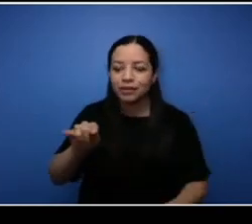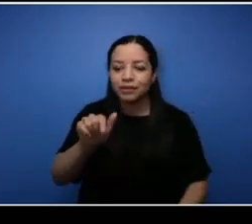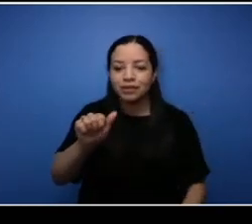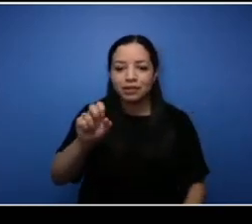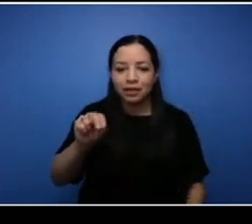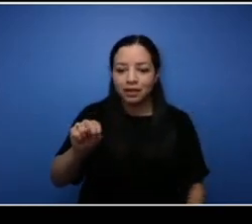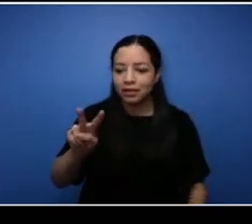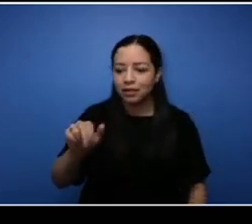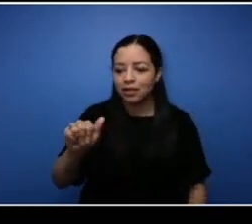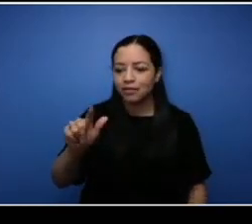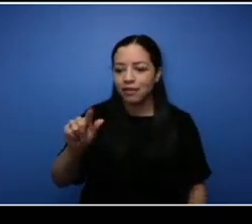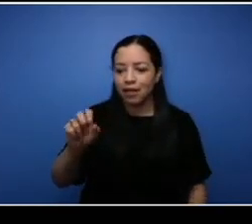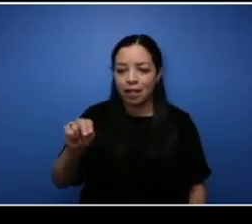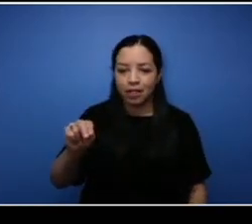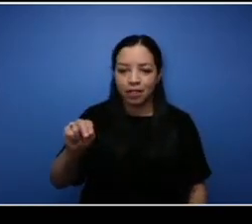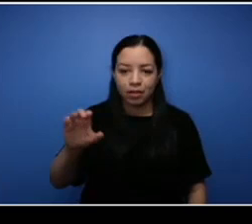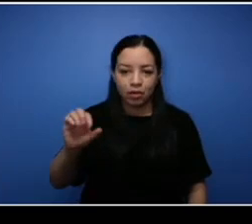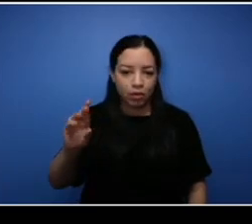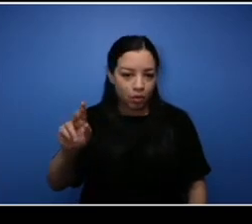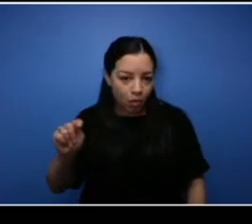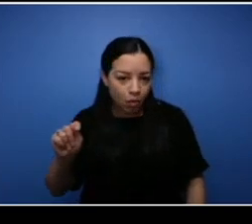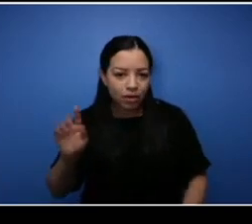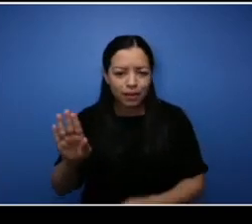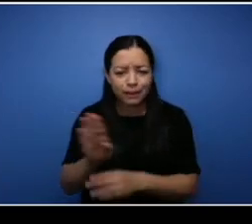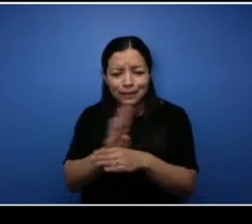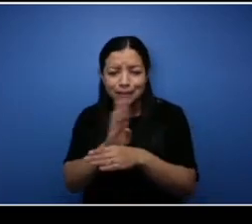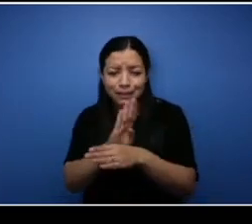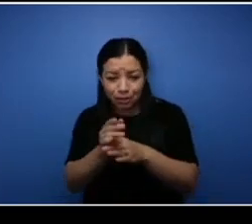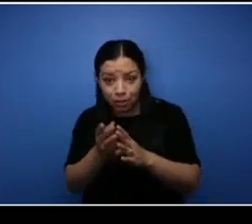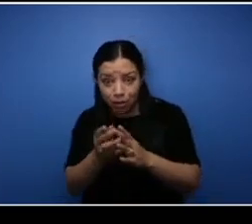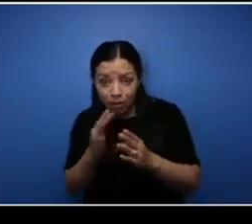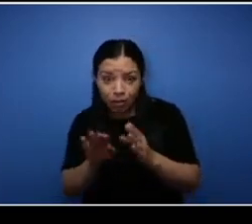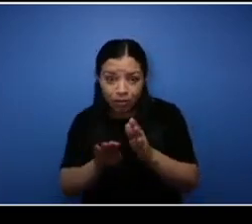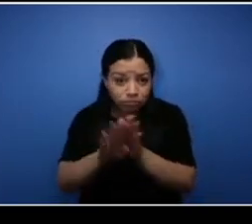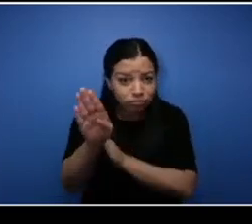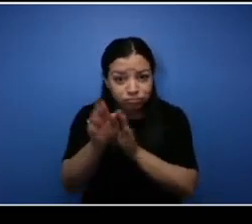know build their business and do what they do, it's helped me a lot to say okay this